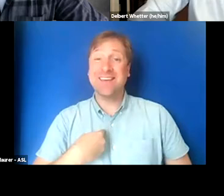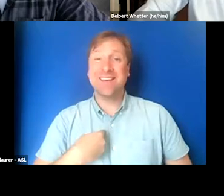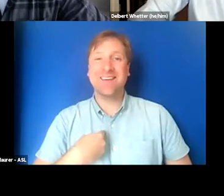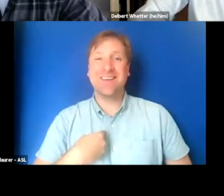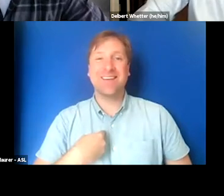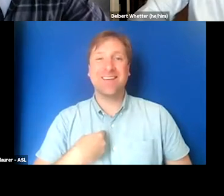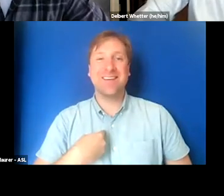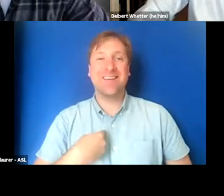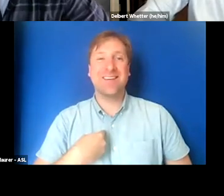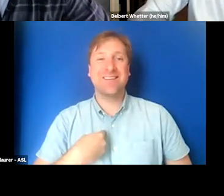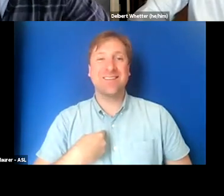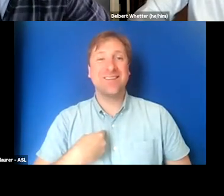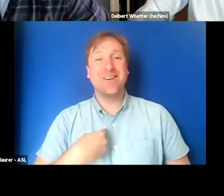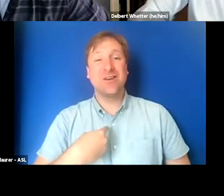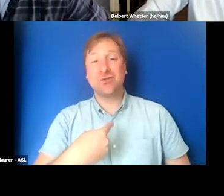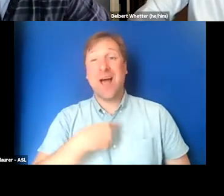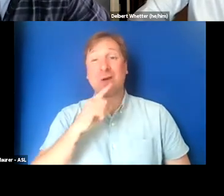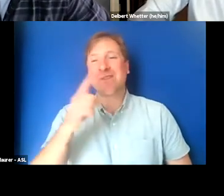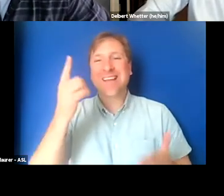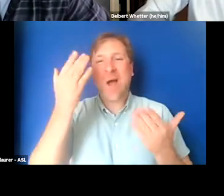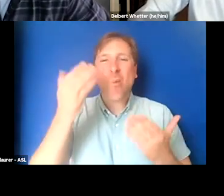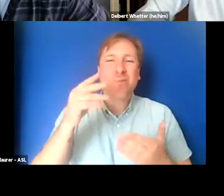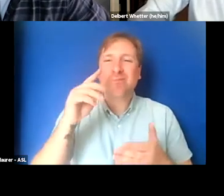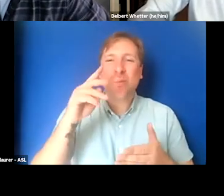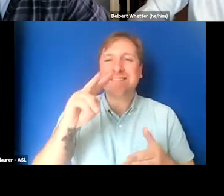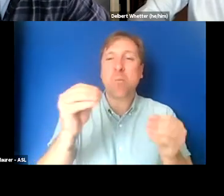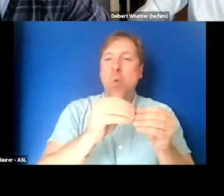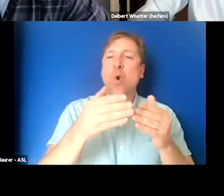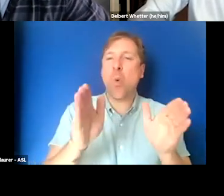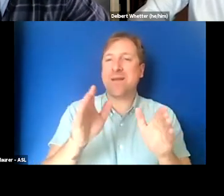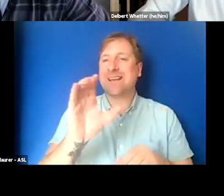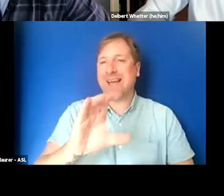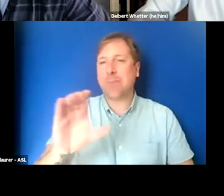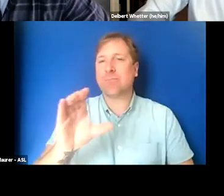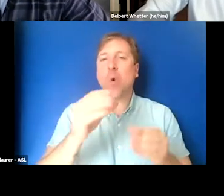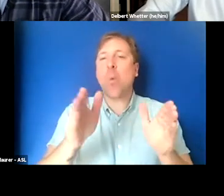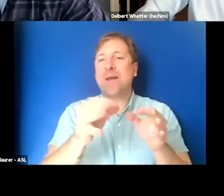So I really hope that we see more open captions as well.